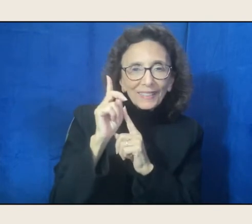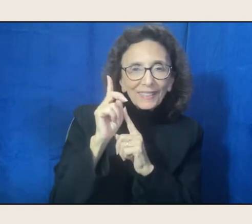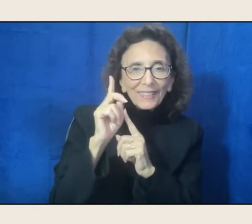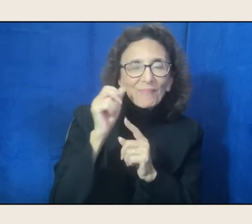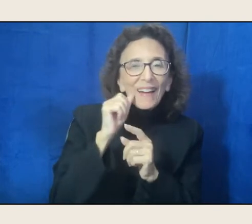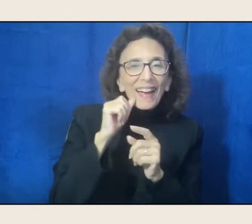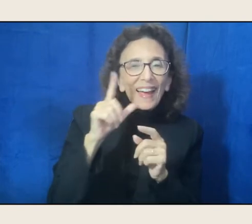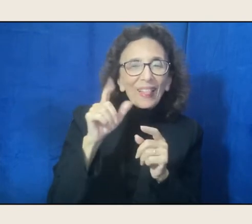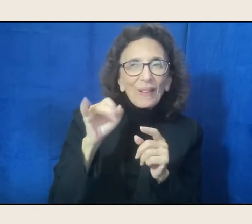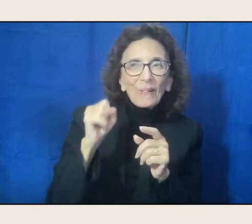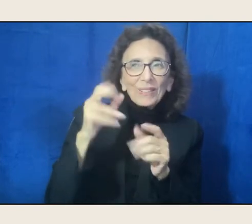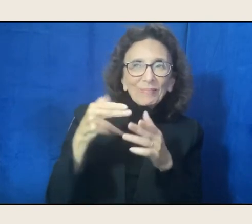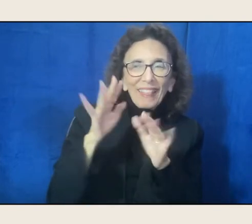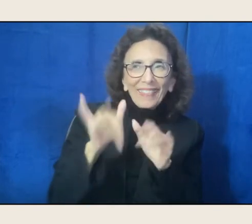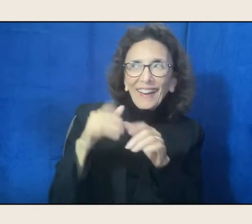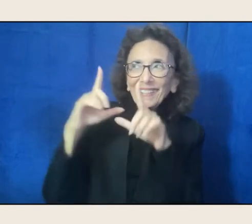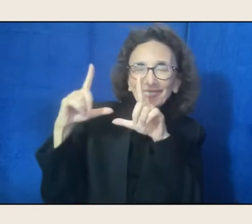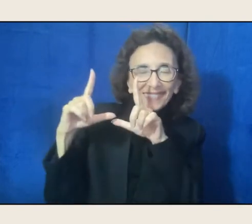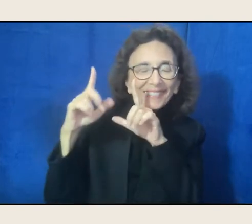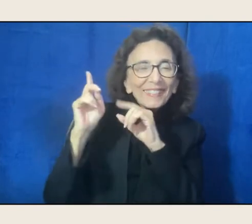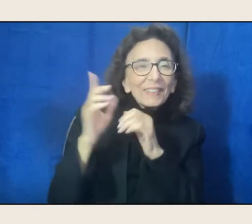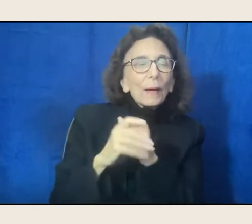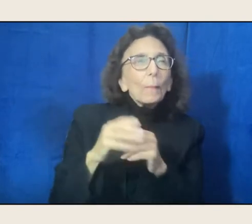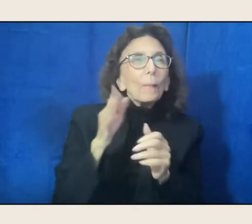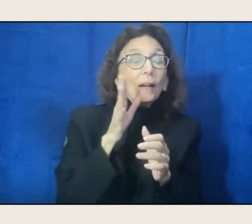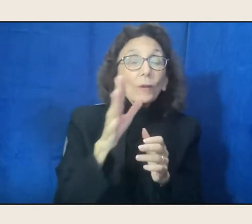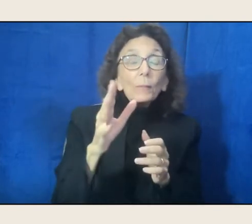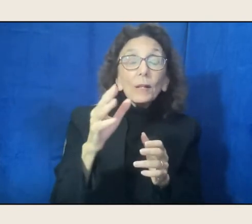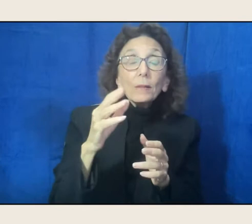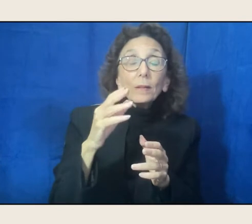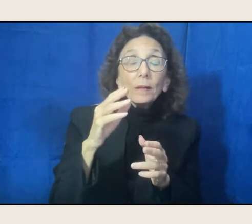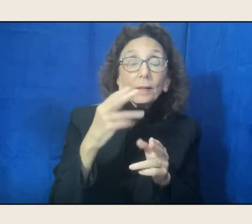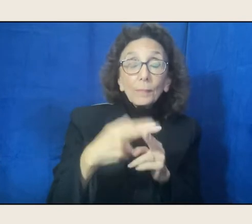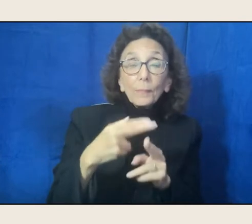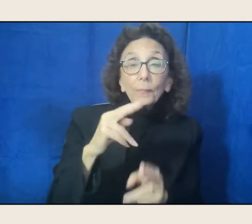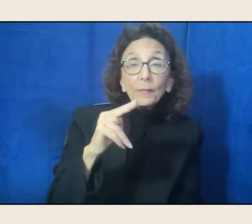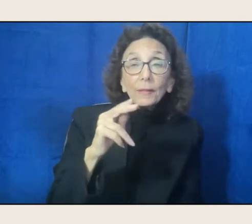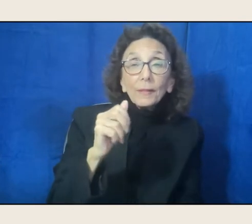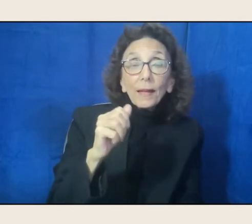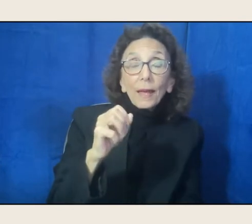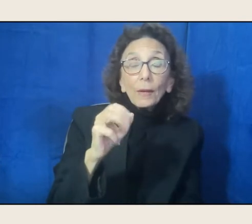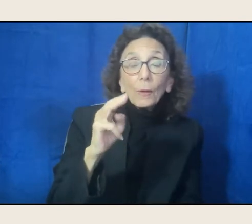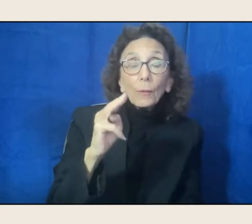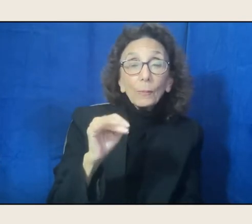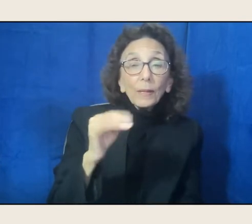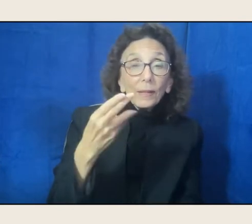And my grandmother, Naomi Harjo, because one, I liked going into,